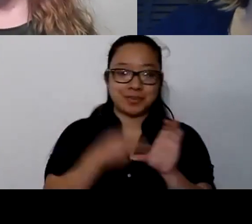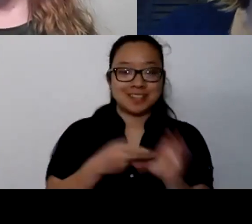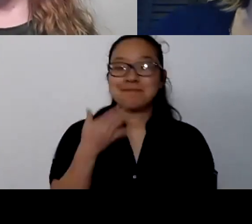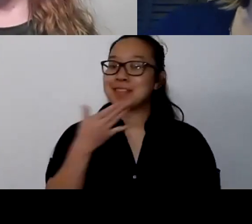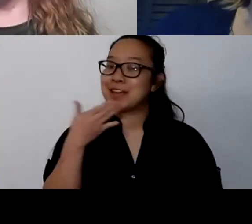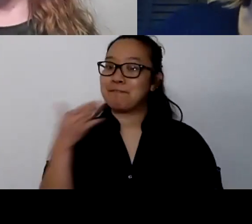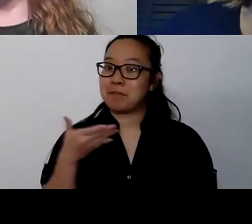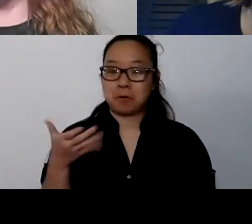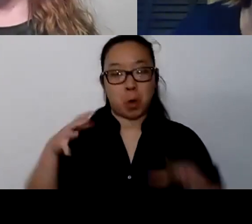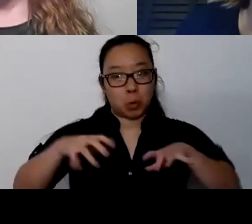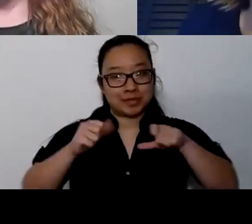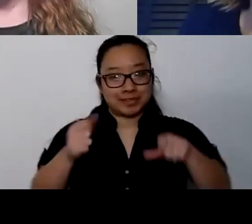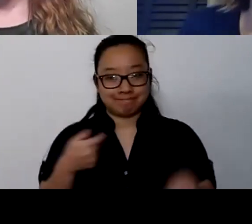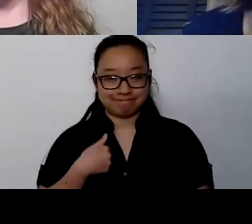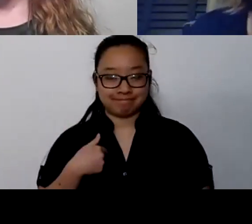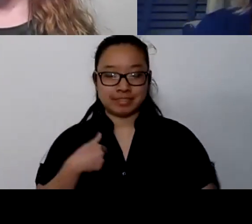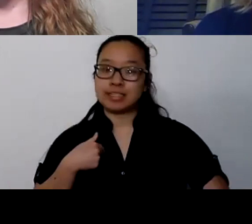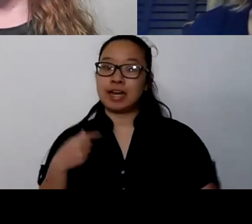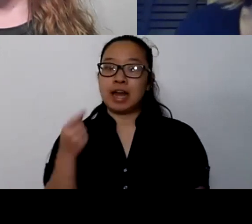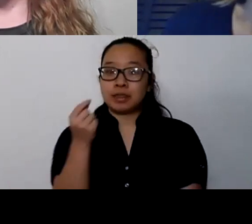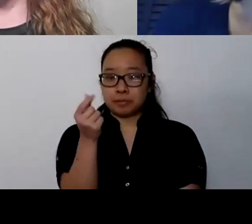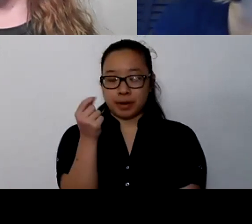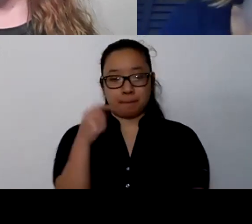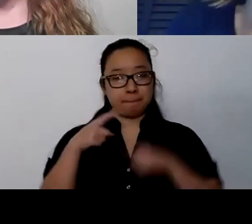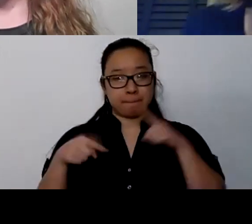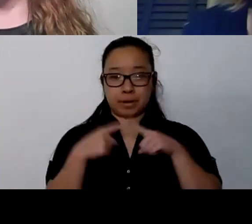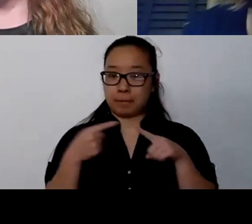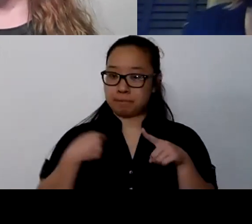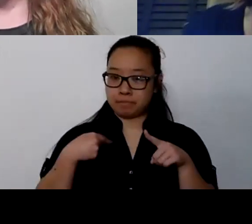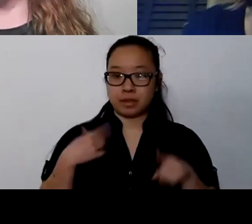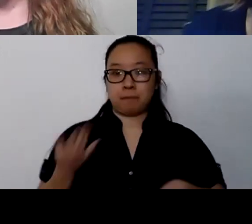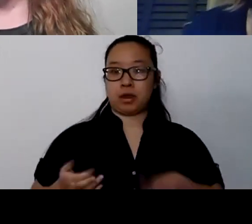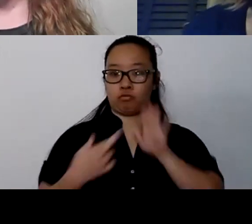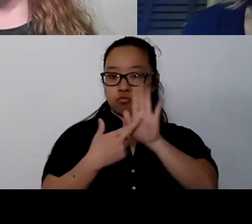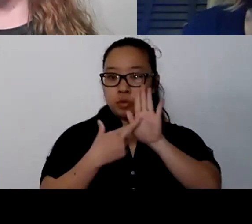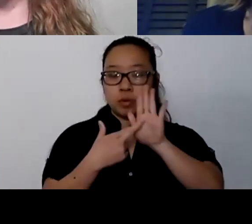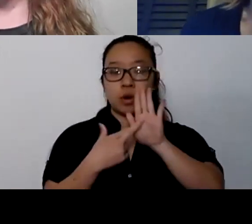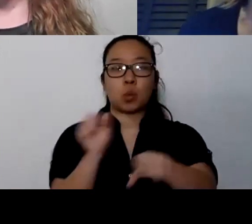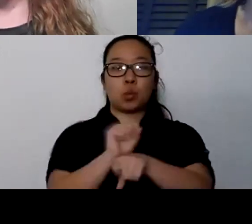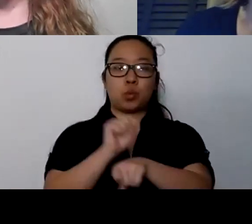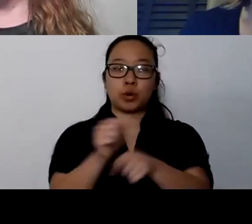A little bit about me and my role. I work with Island County Human Services in a few different roles.